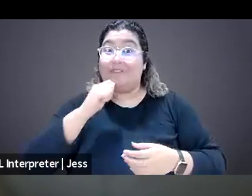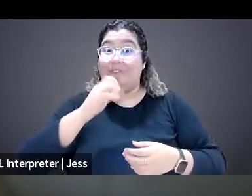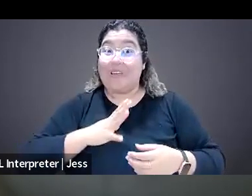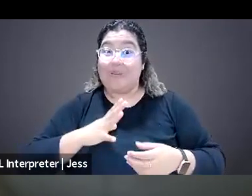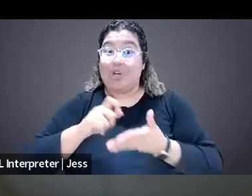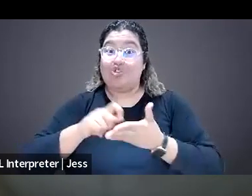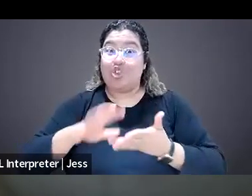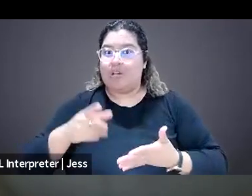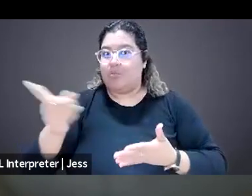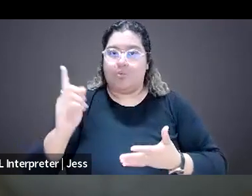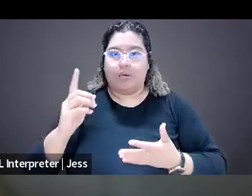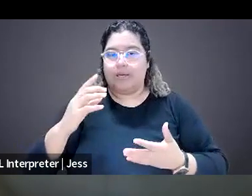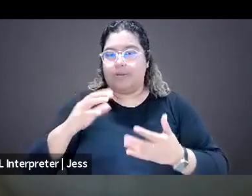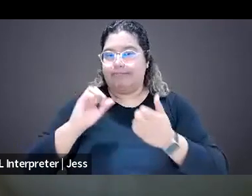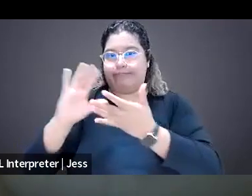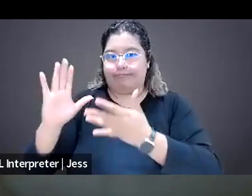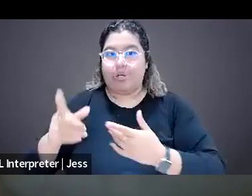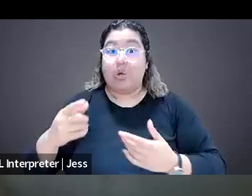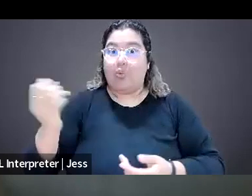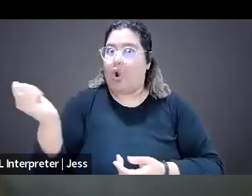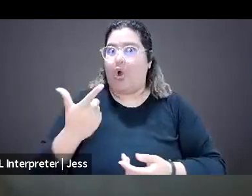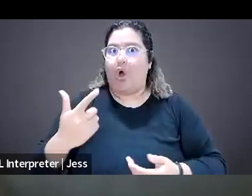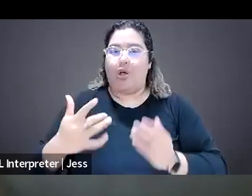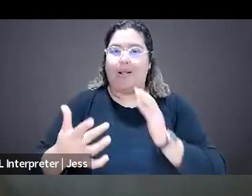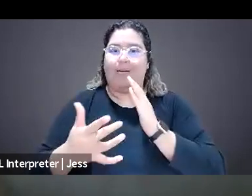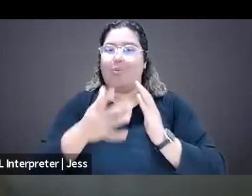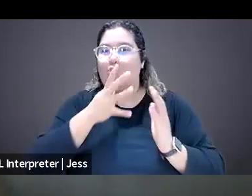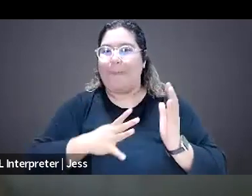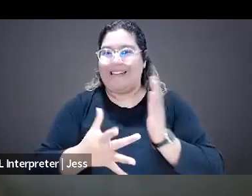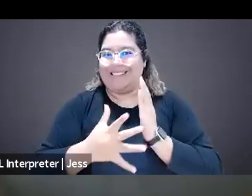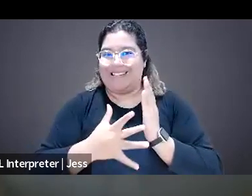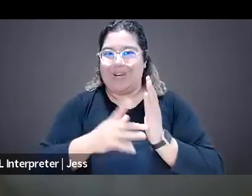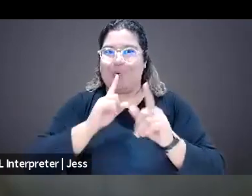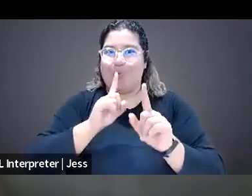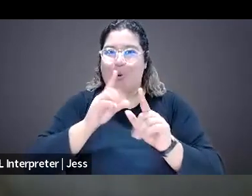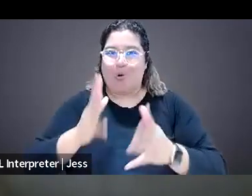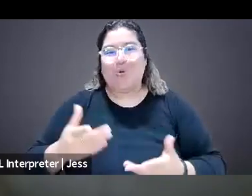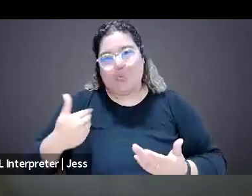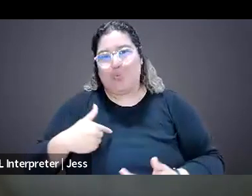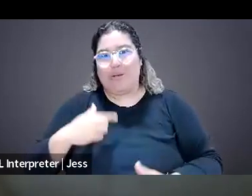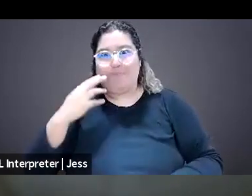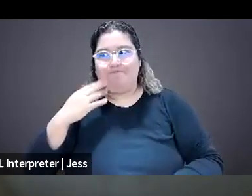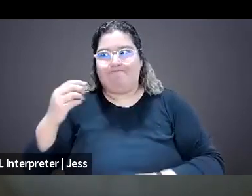We're all tech reporters, women tech reporters. So we kind of get that and I think just having that like peer-to-peer support is really great.